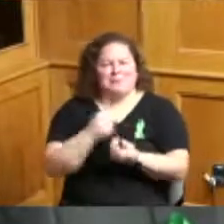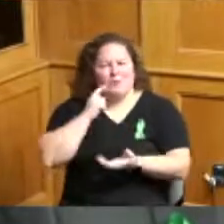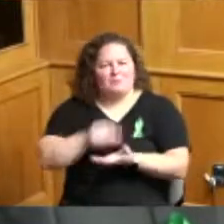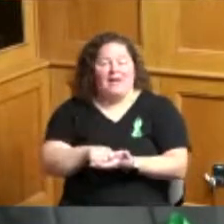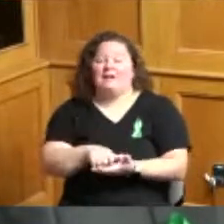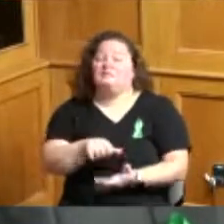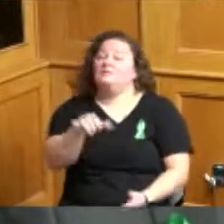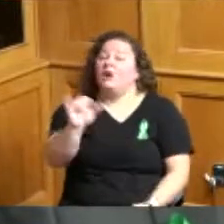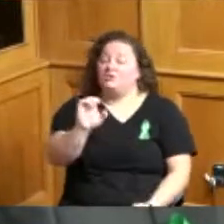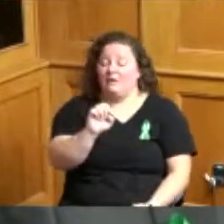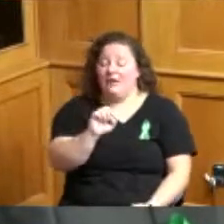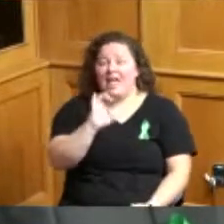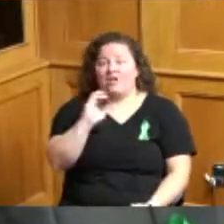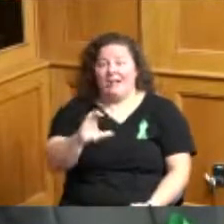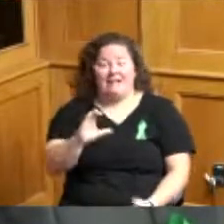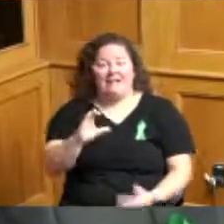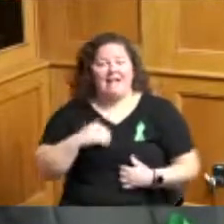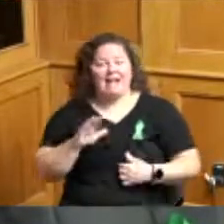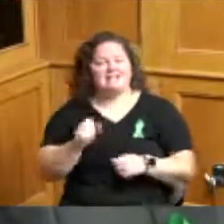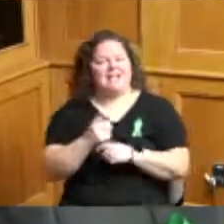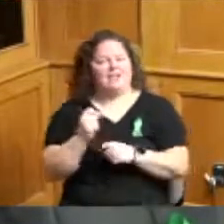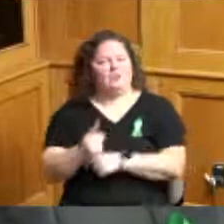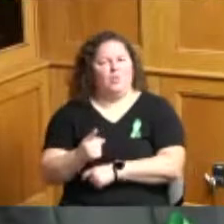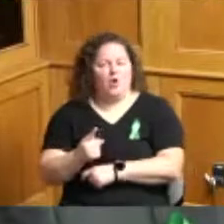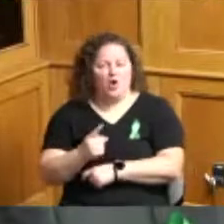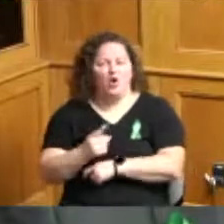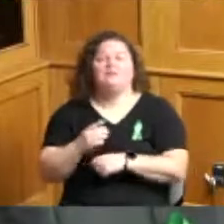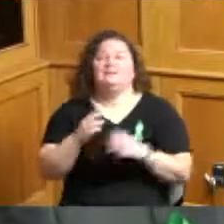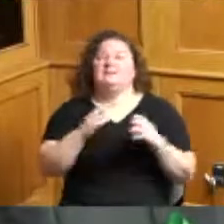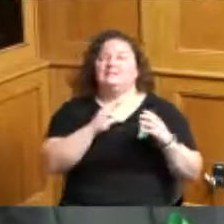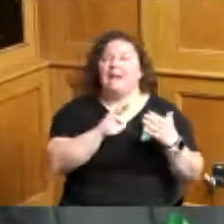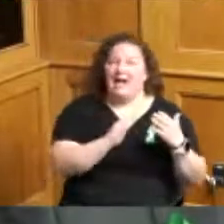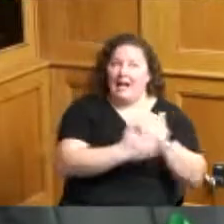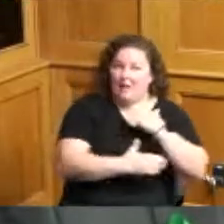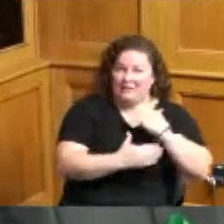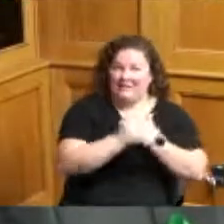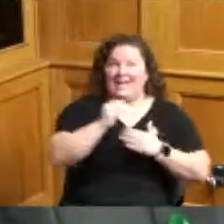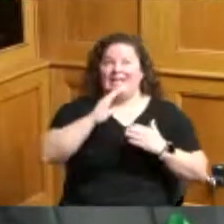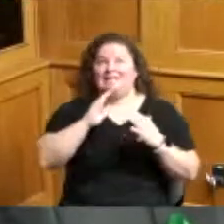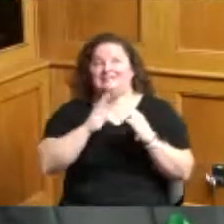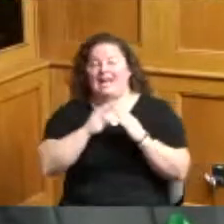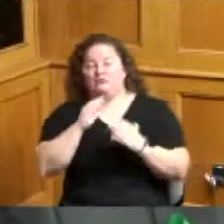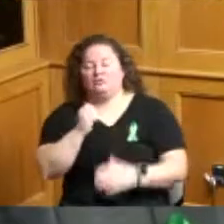annual meeting of county and township officials and authorities and I attended that it was virtual